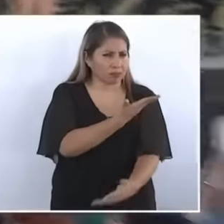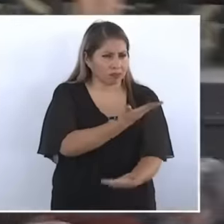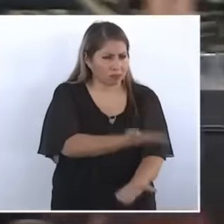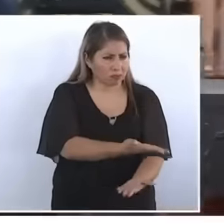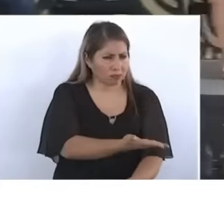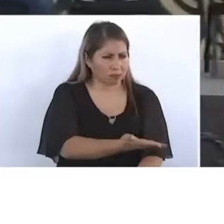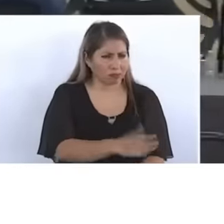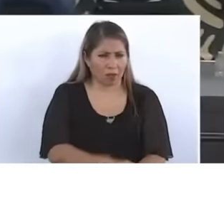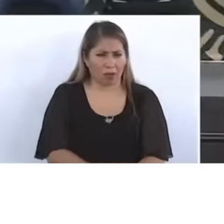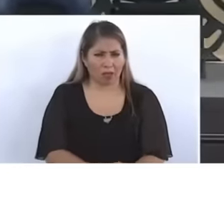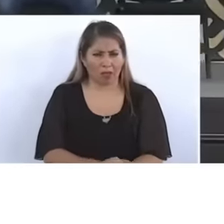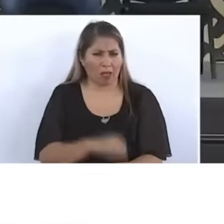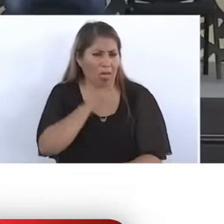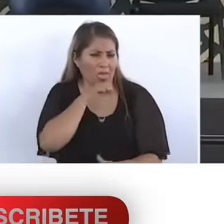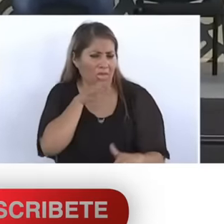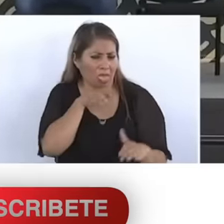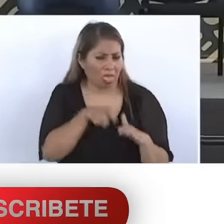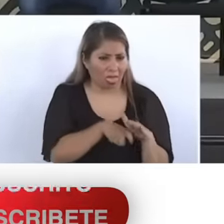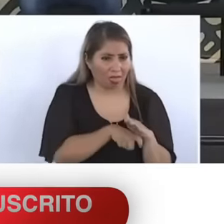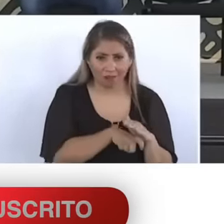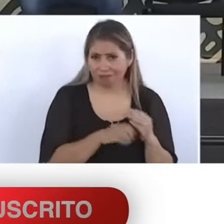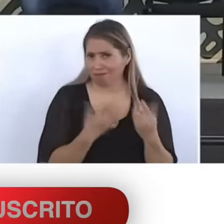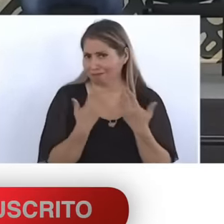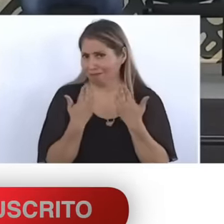incorruptible